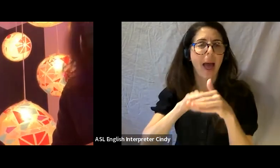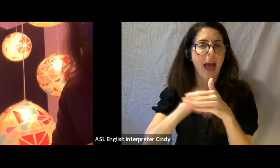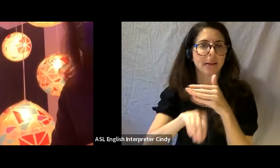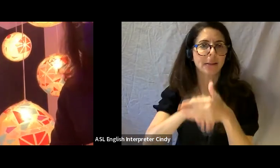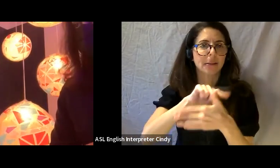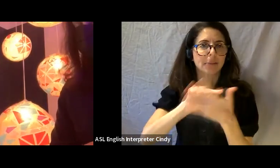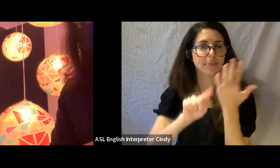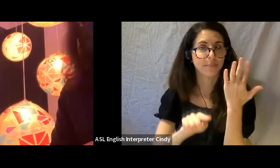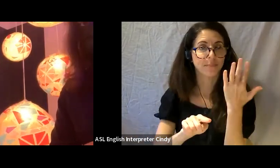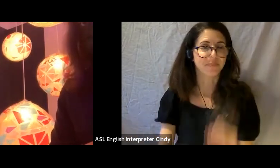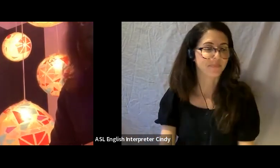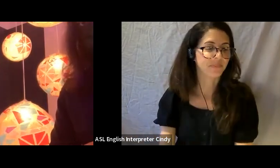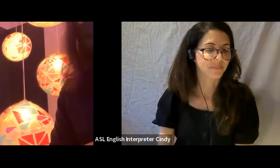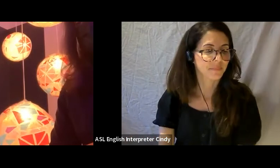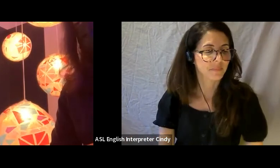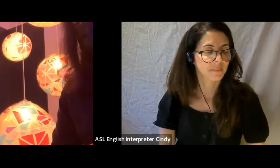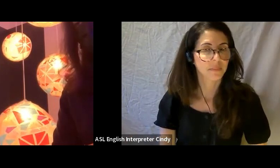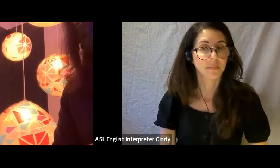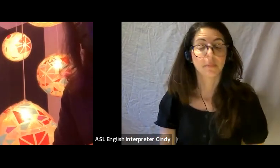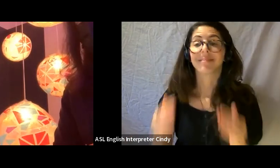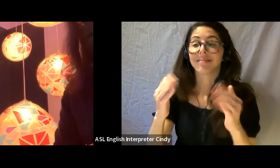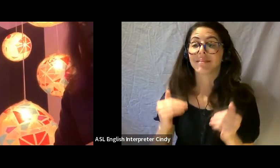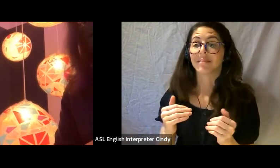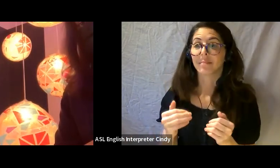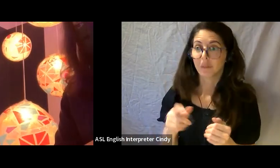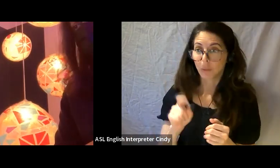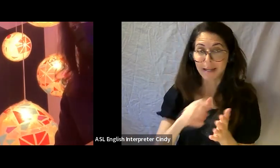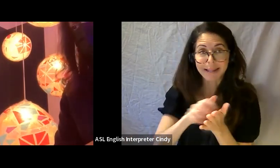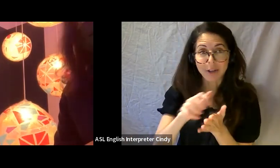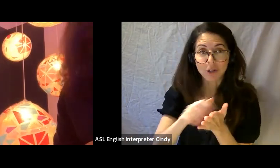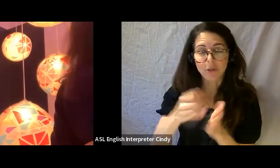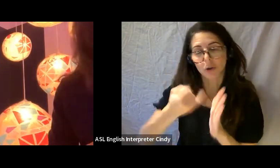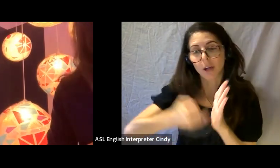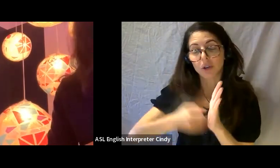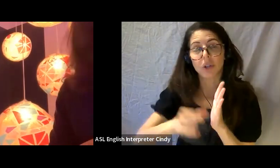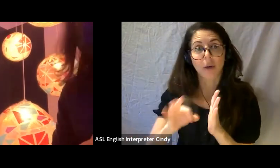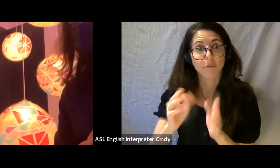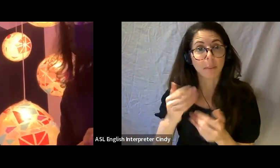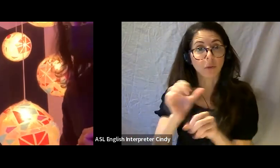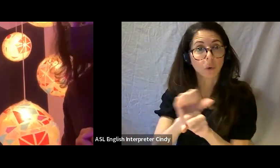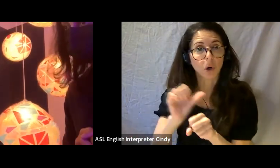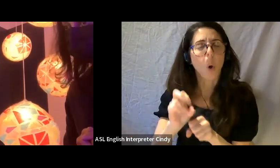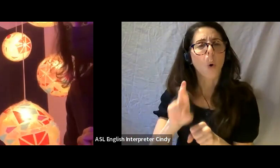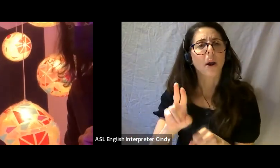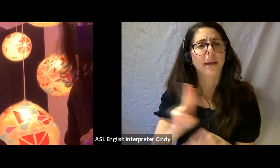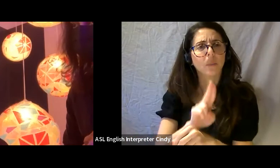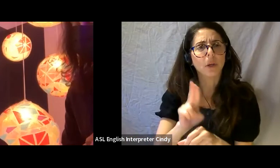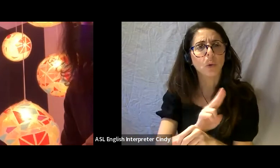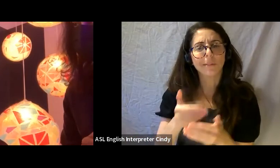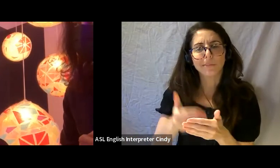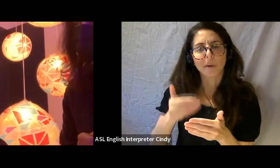Do we need sketches of the proposed works or can we use past works to reflect what we hope to continue to do?